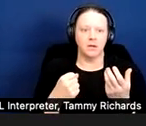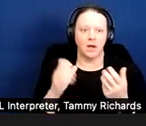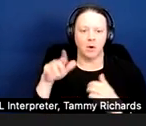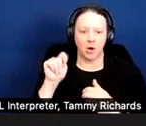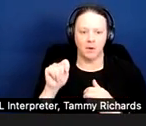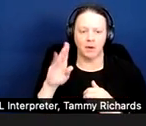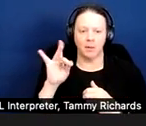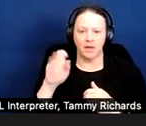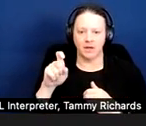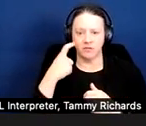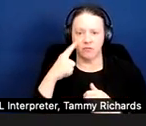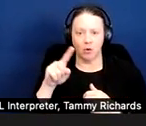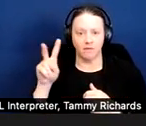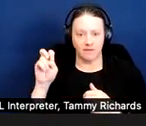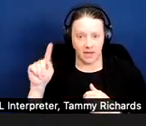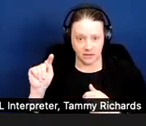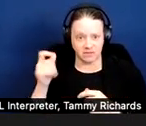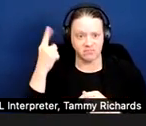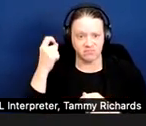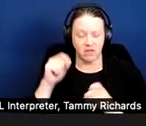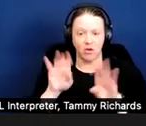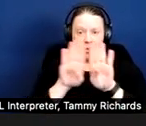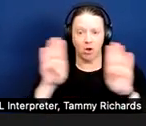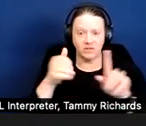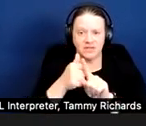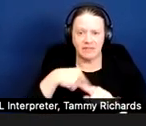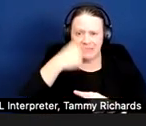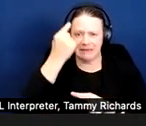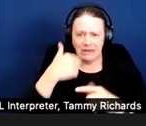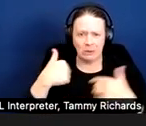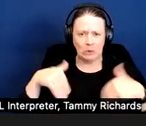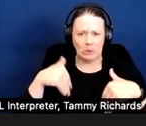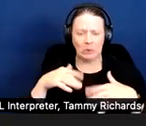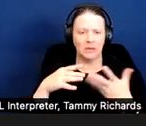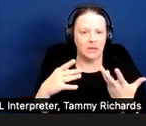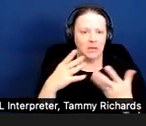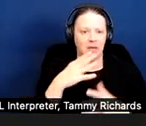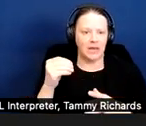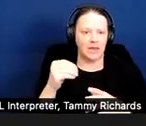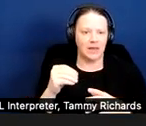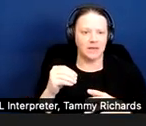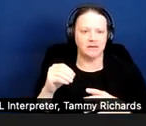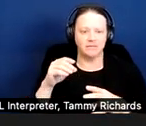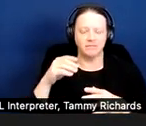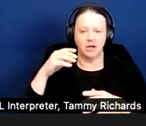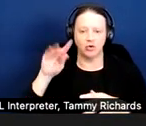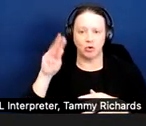Trevor's bedroom wall is shared with a neighboring unit. Trevor's neighbor has complained that Trevor's night terrors, which occur multiple times